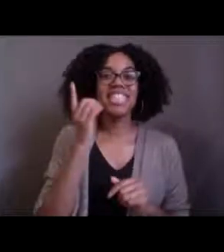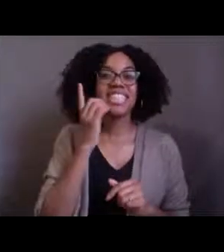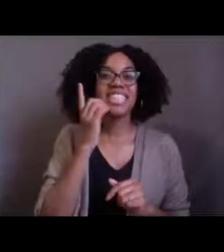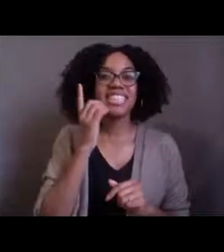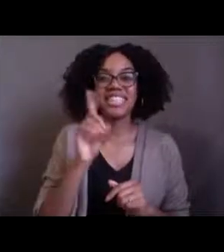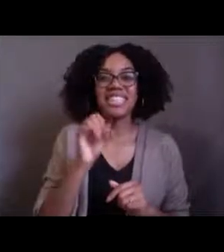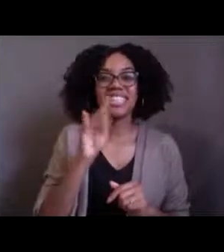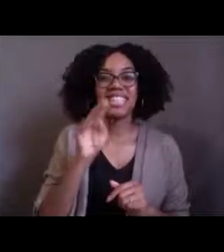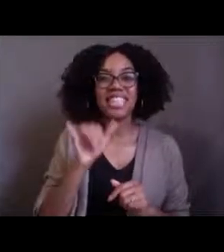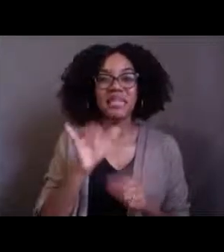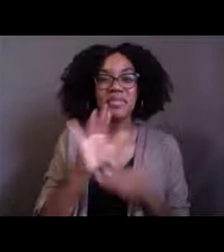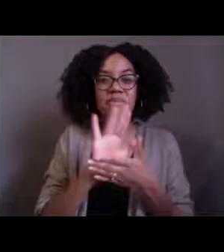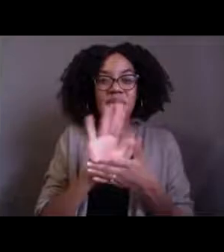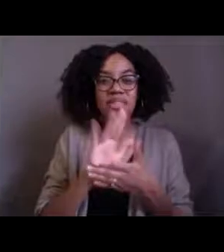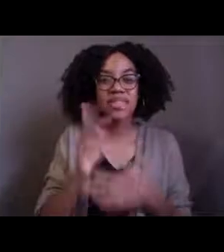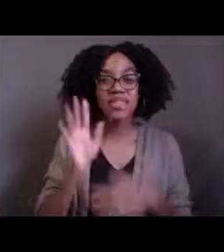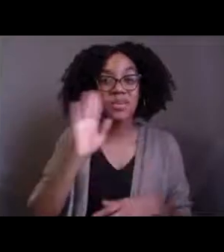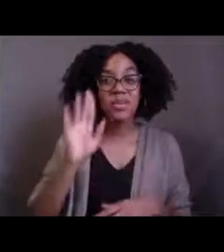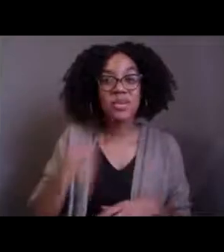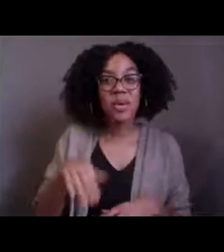of Zero from the "Nightmare before Christmas".